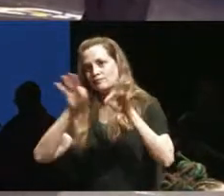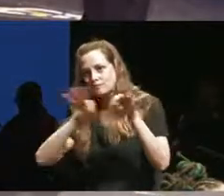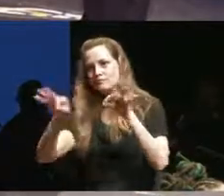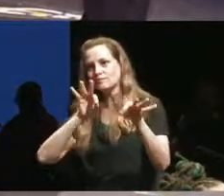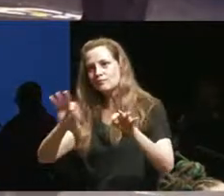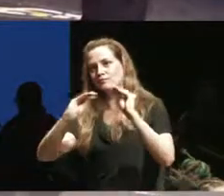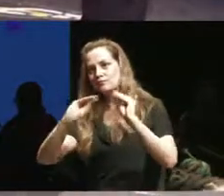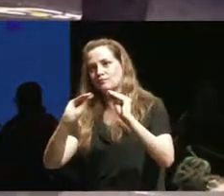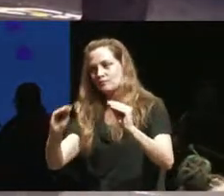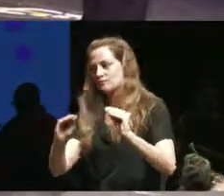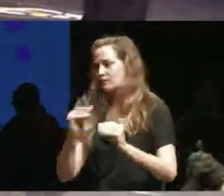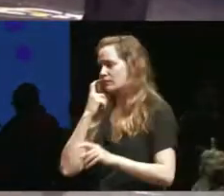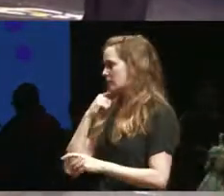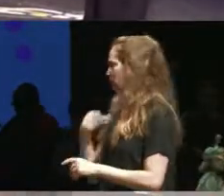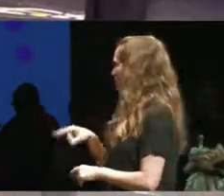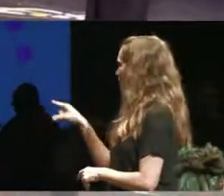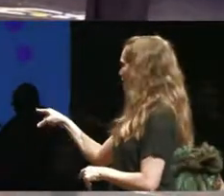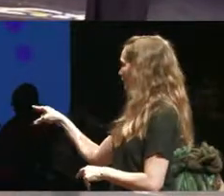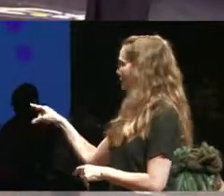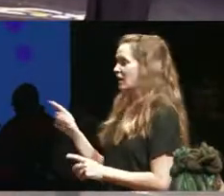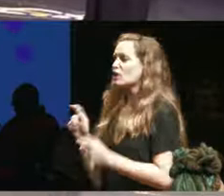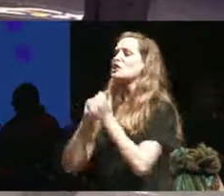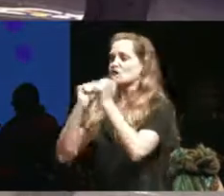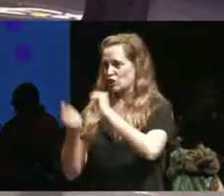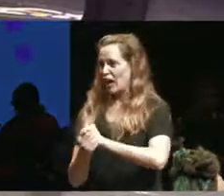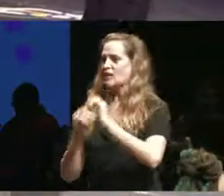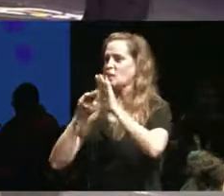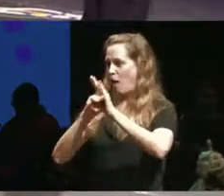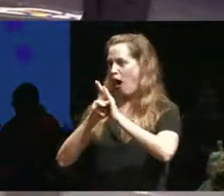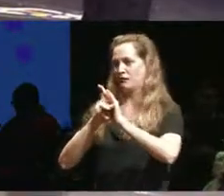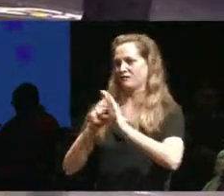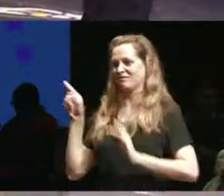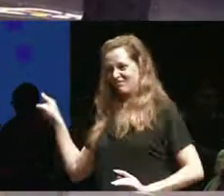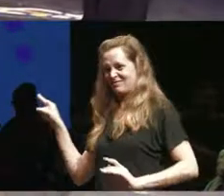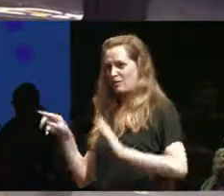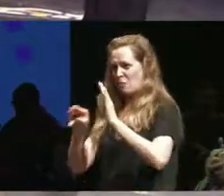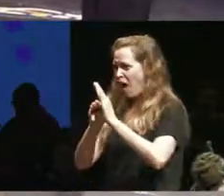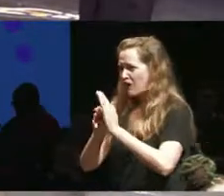yeah did you say change the model yea the model is flawed like the whole way